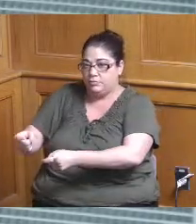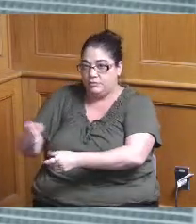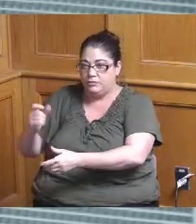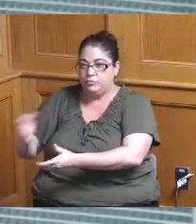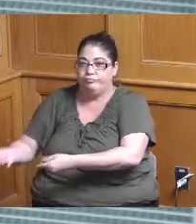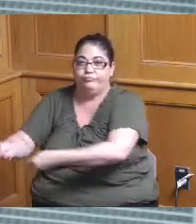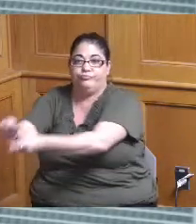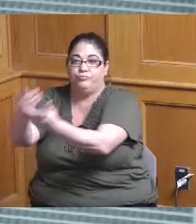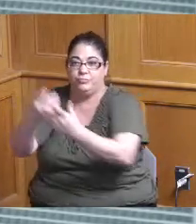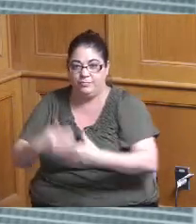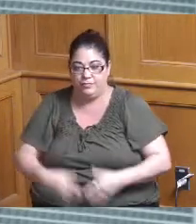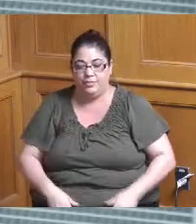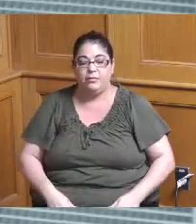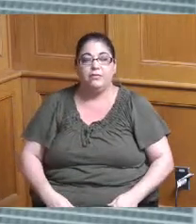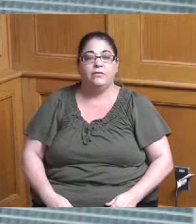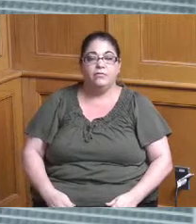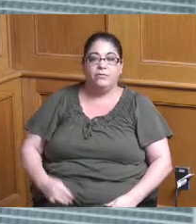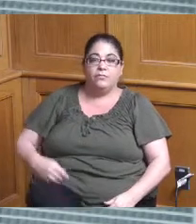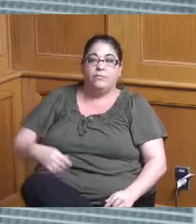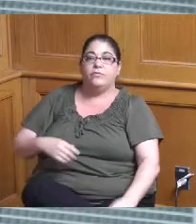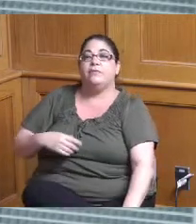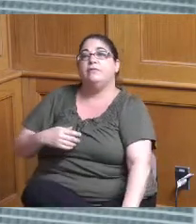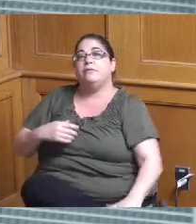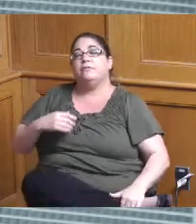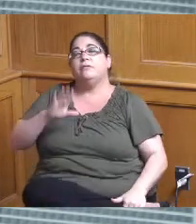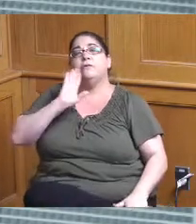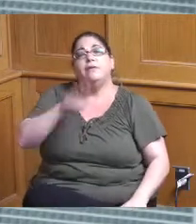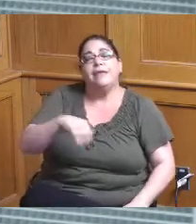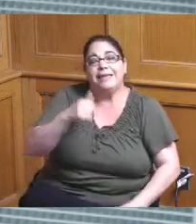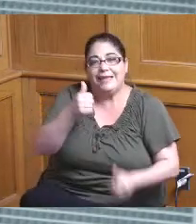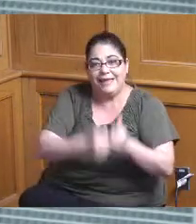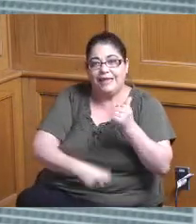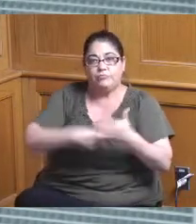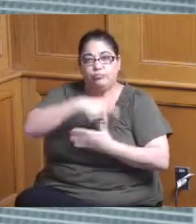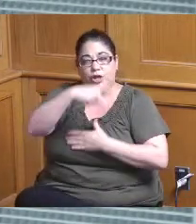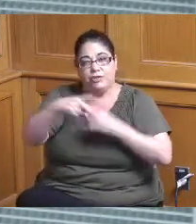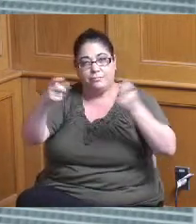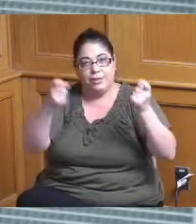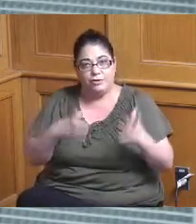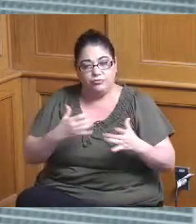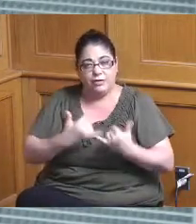responsible for having you know they they're now going into the design phase for example